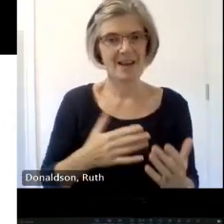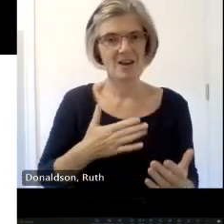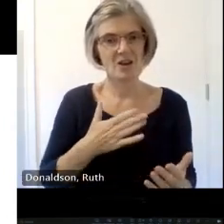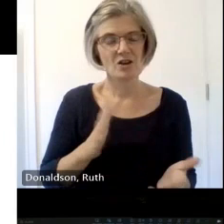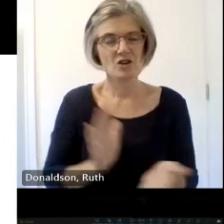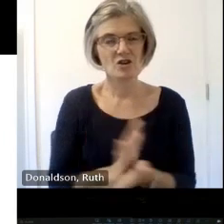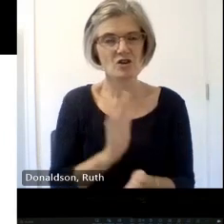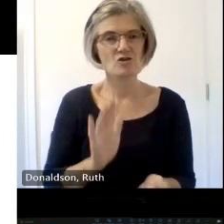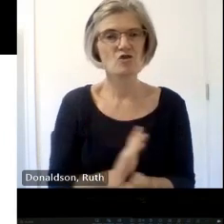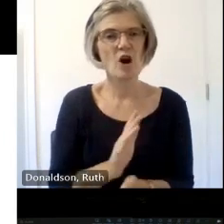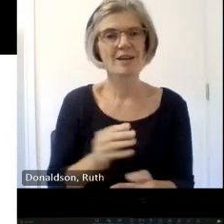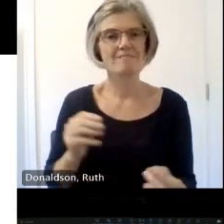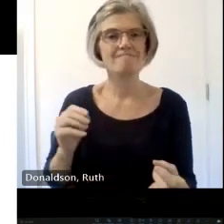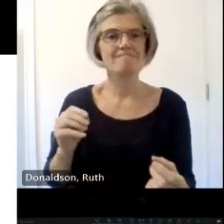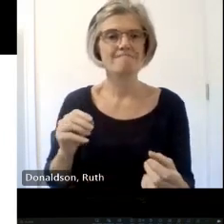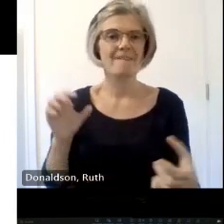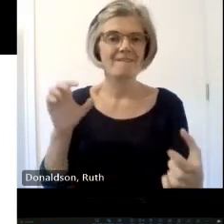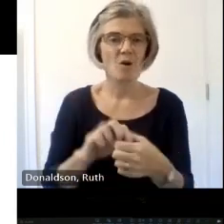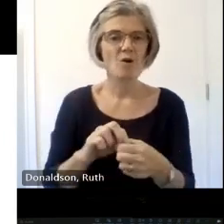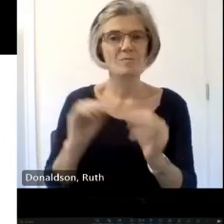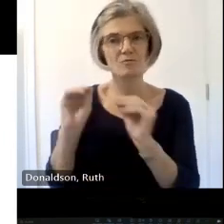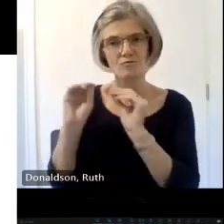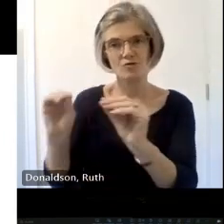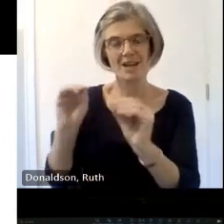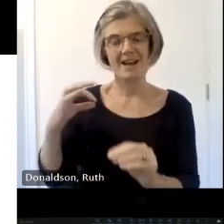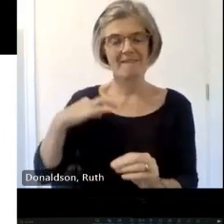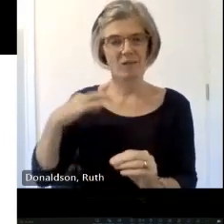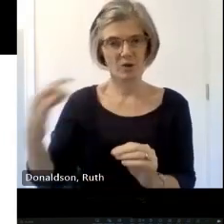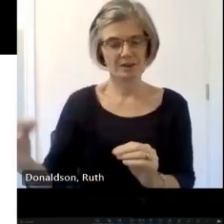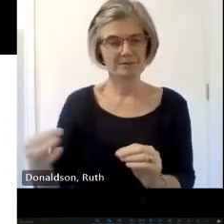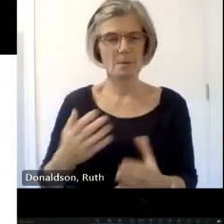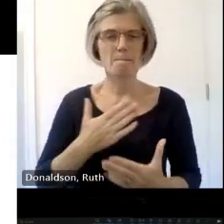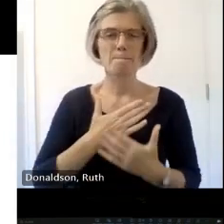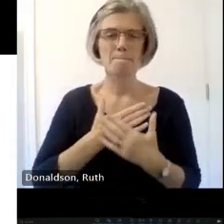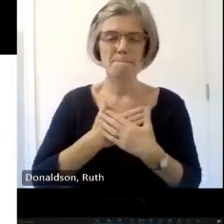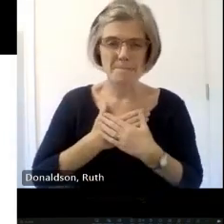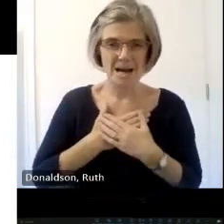passionate about the need to record and celebrate the social history of communities as revealed